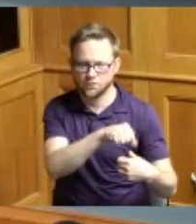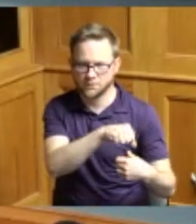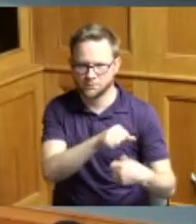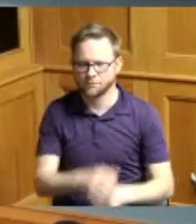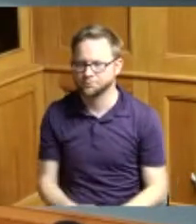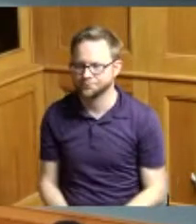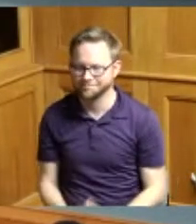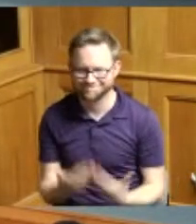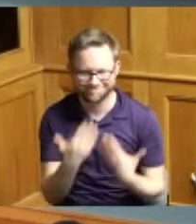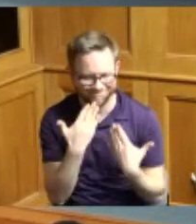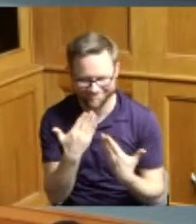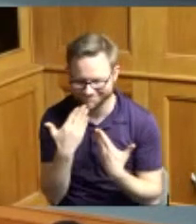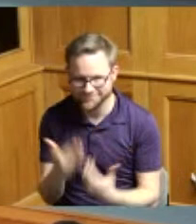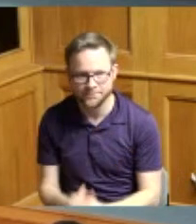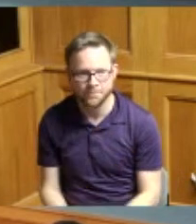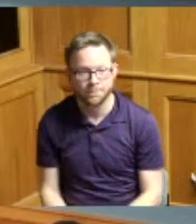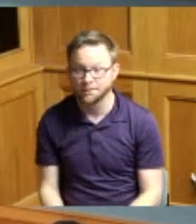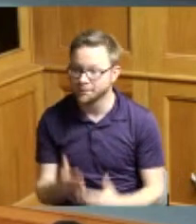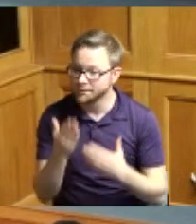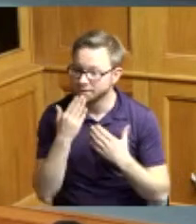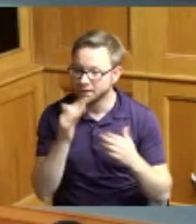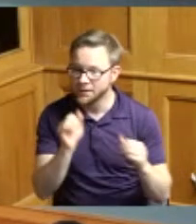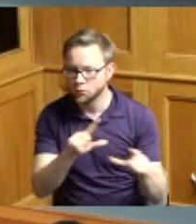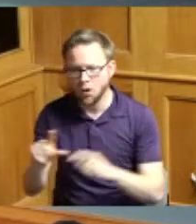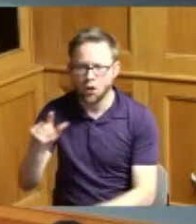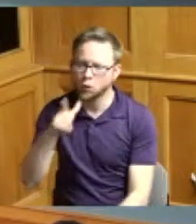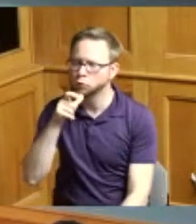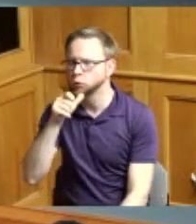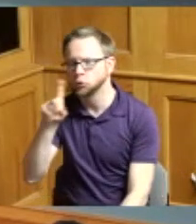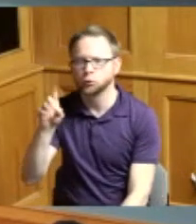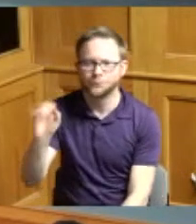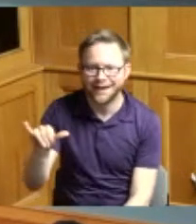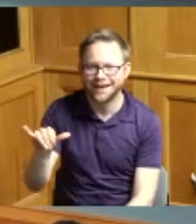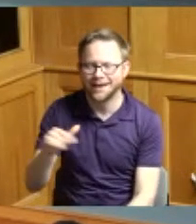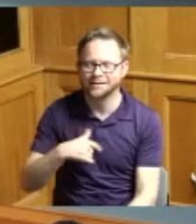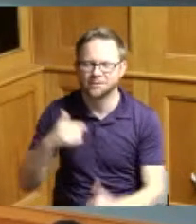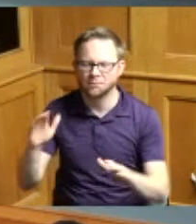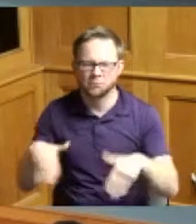thank you thank you all who day I;d like to make a motion to adjourn